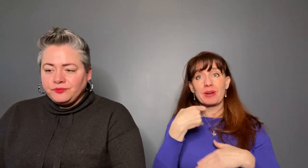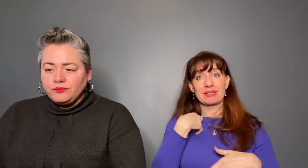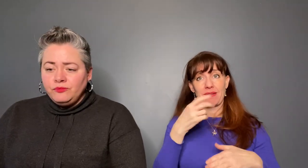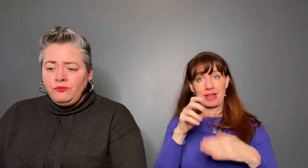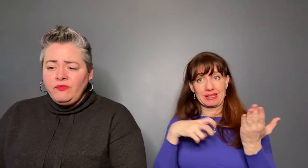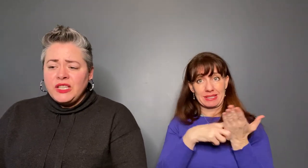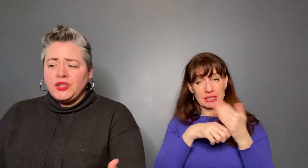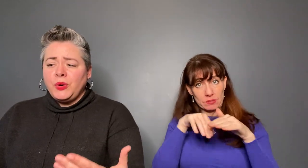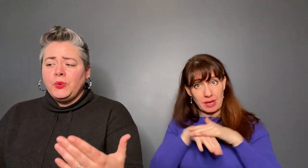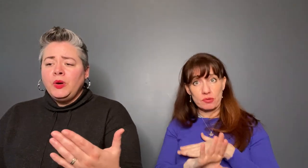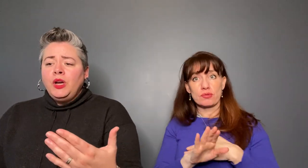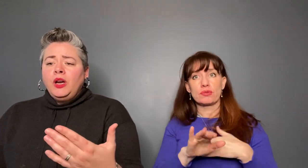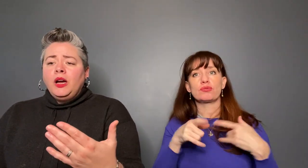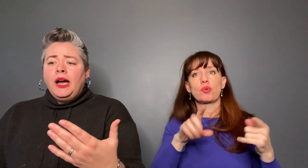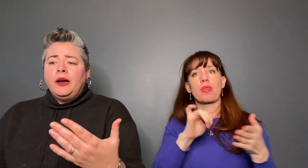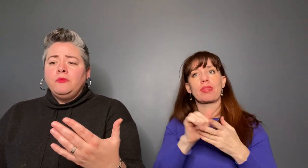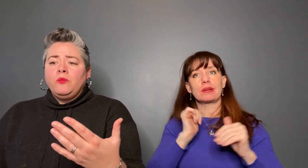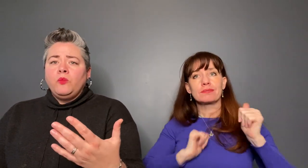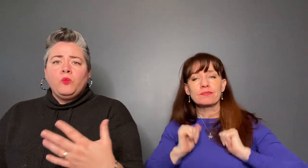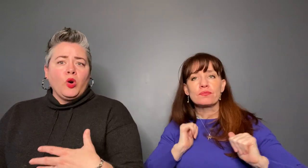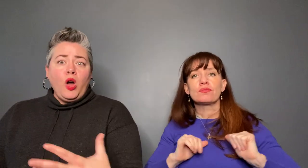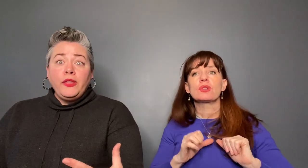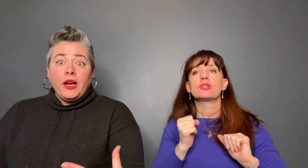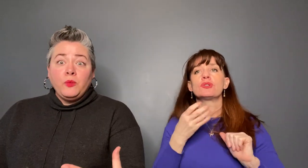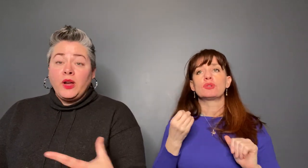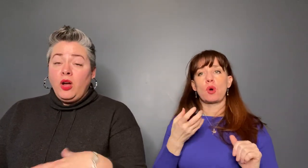at night. So we're all there, we all